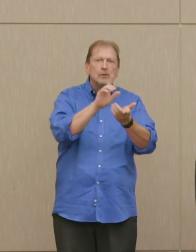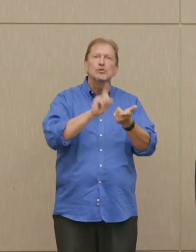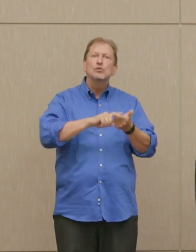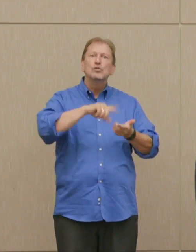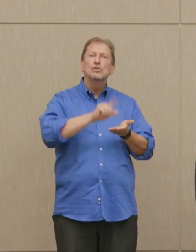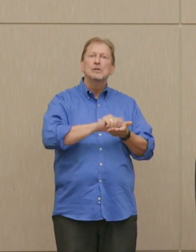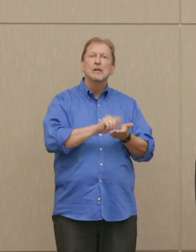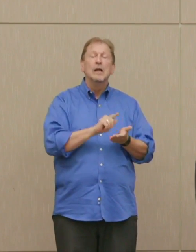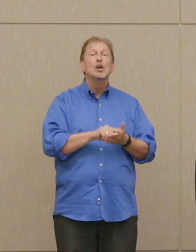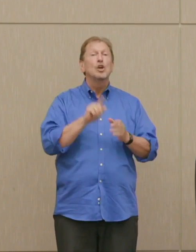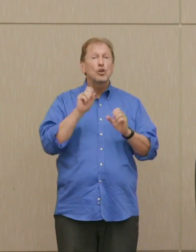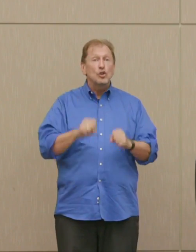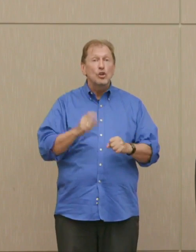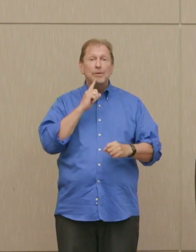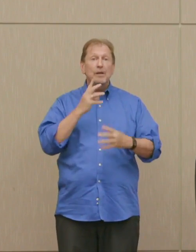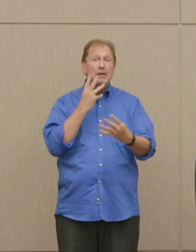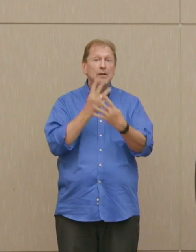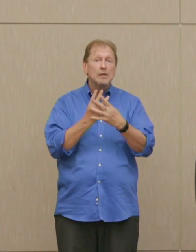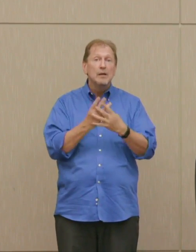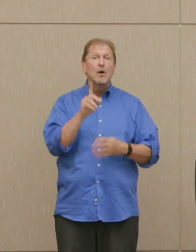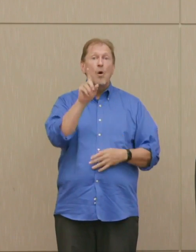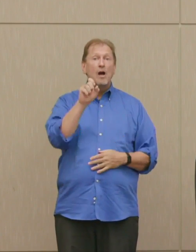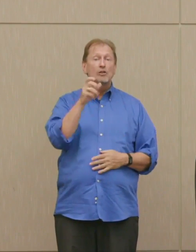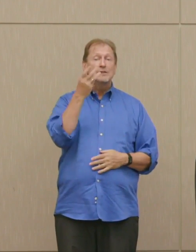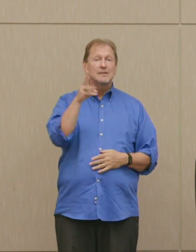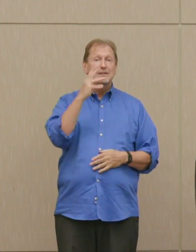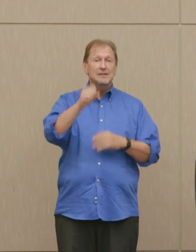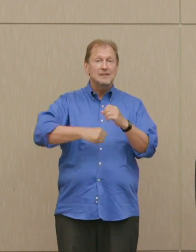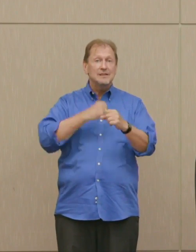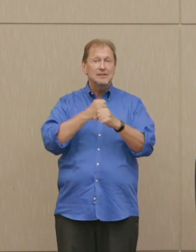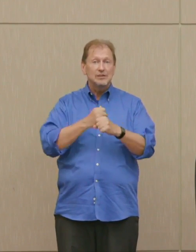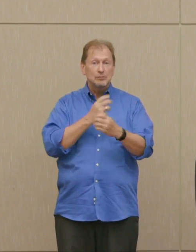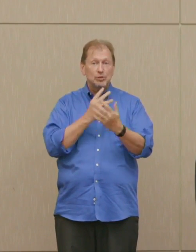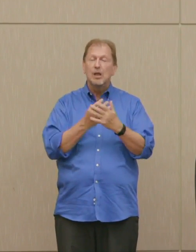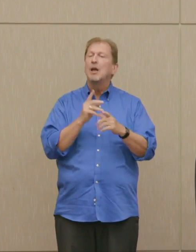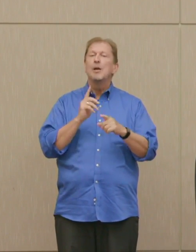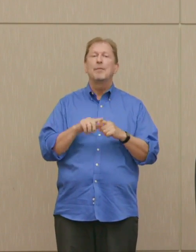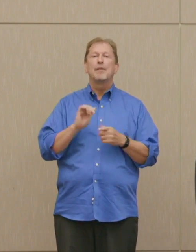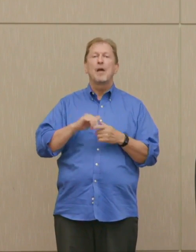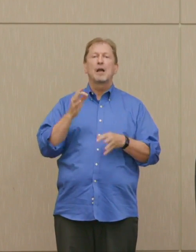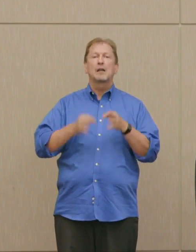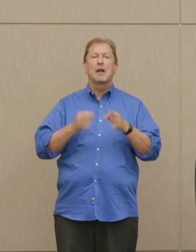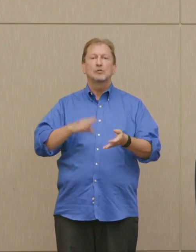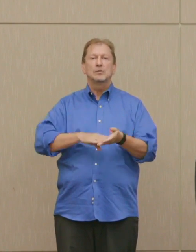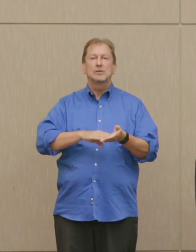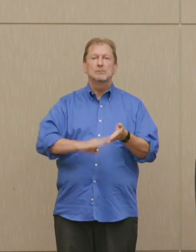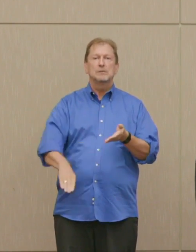But the case was dismissed in 1973 on grounds of governmental misconduct against him, which